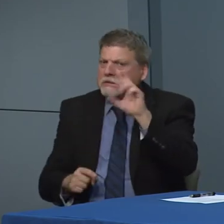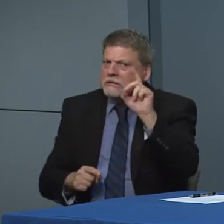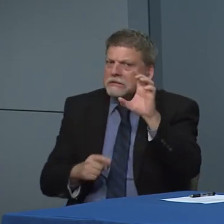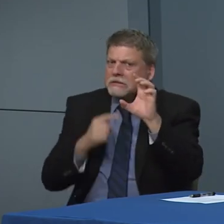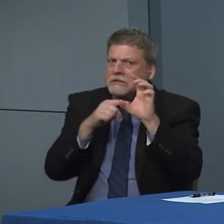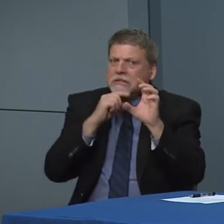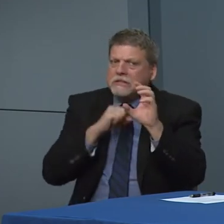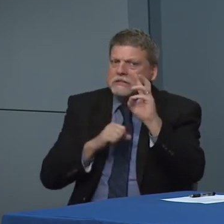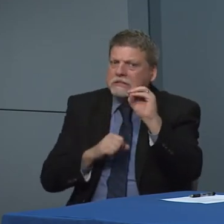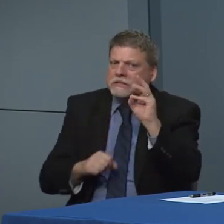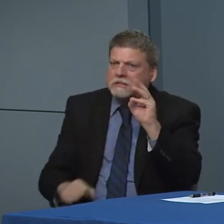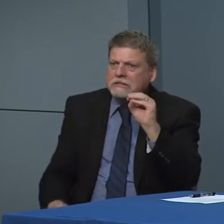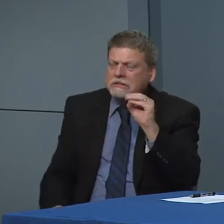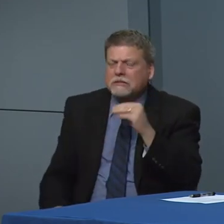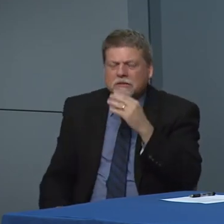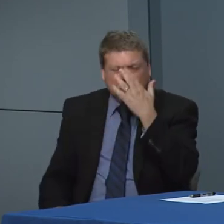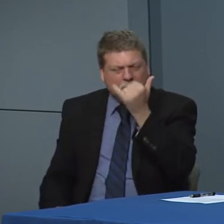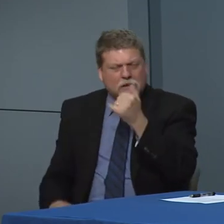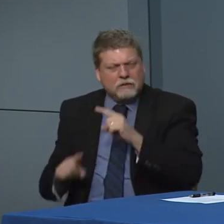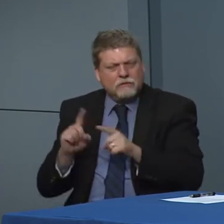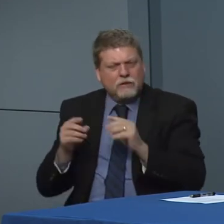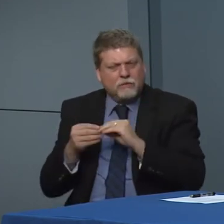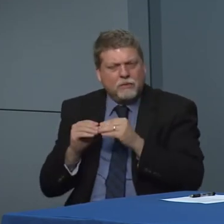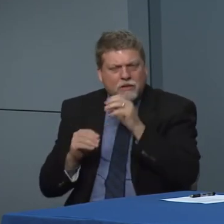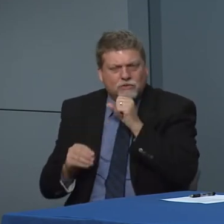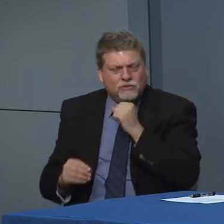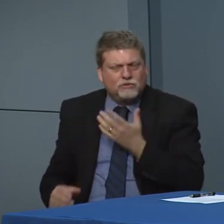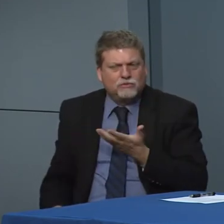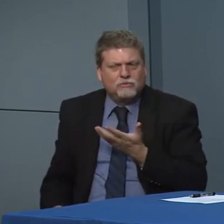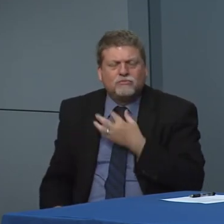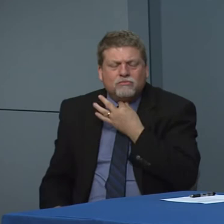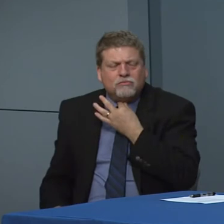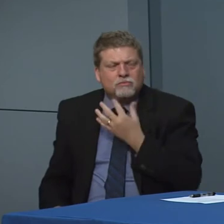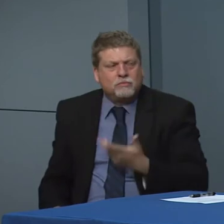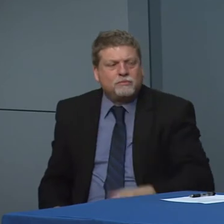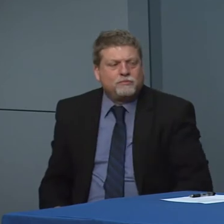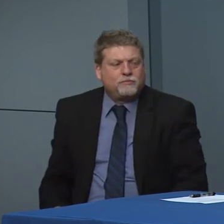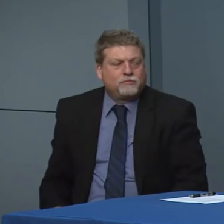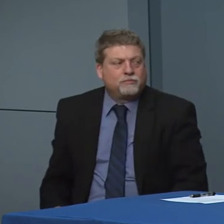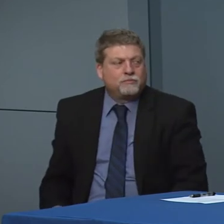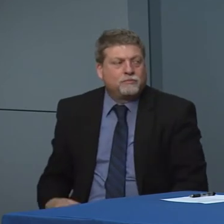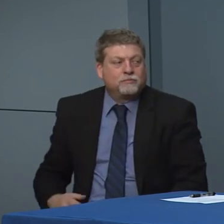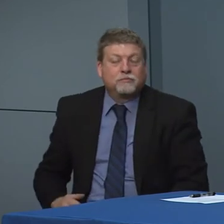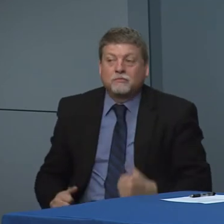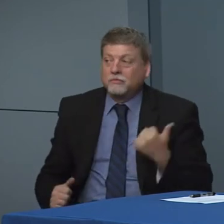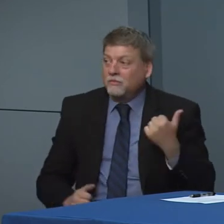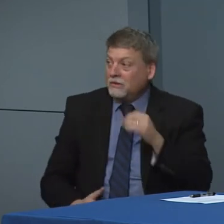But the cdc's age of 60. Why the discrepancy there.